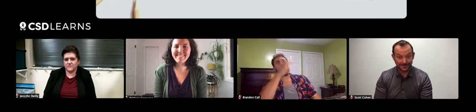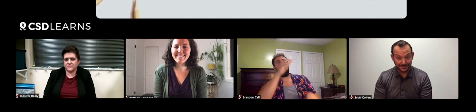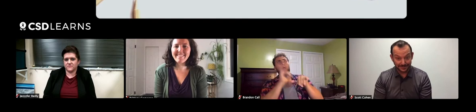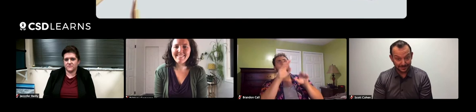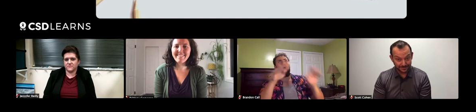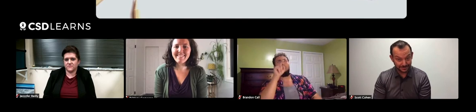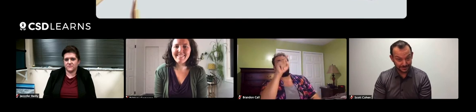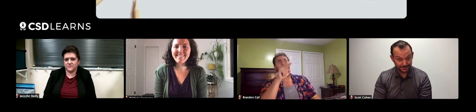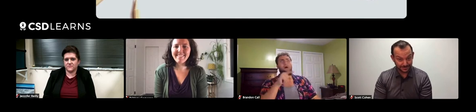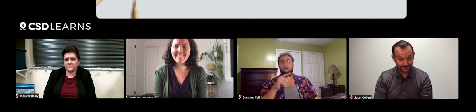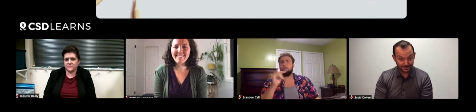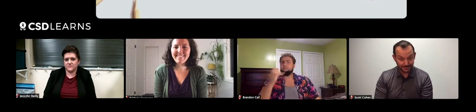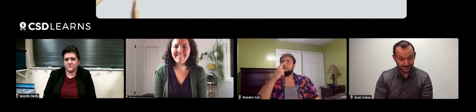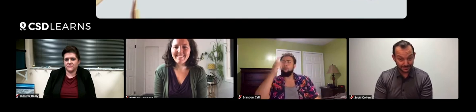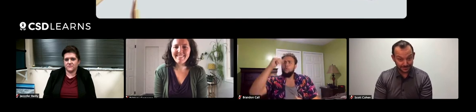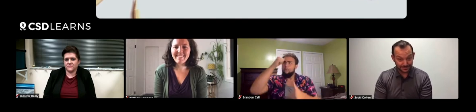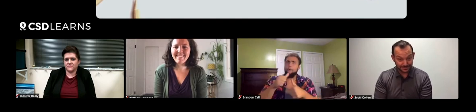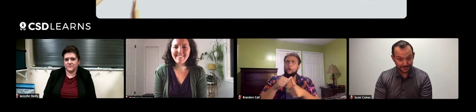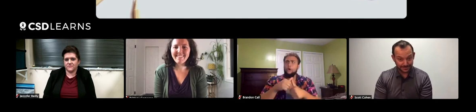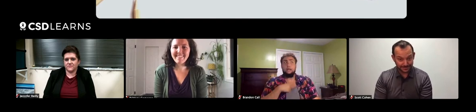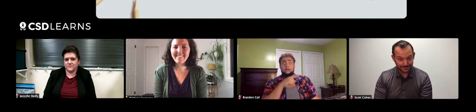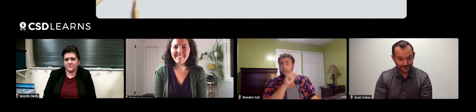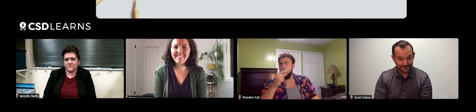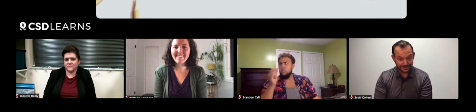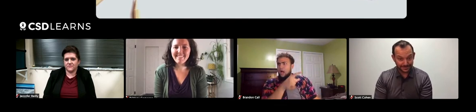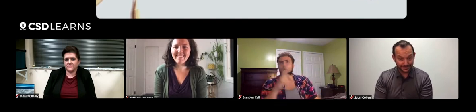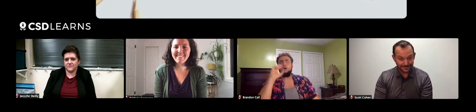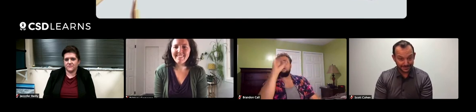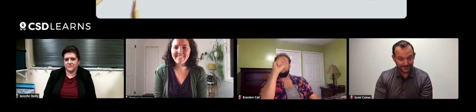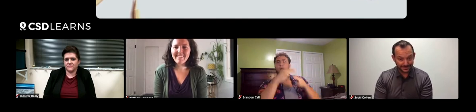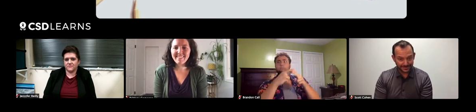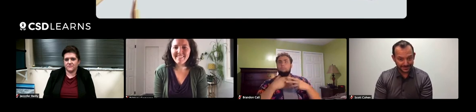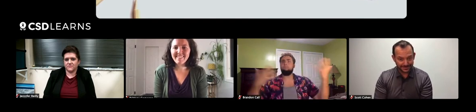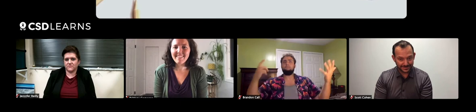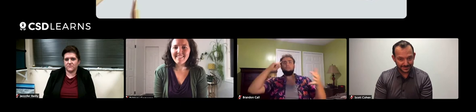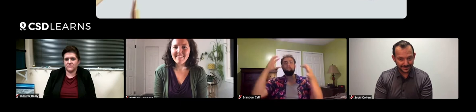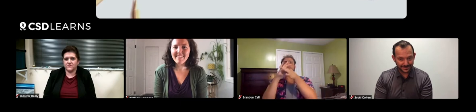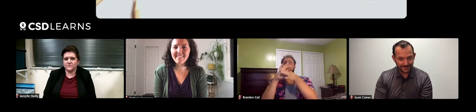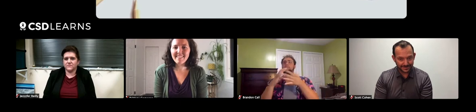want to get their bug on the wall because then they know they'll be remembered. They asked me, who found that bug and how did they get there?